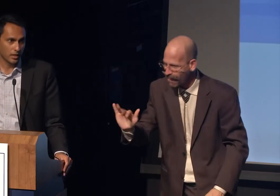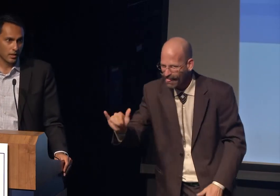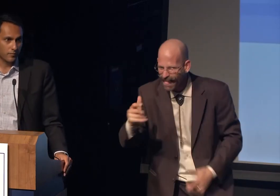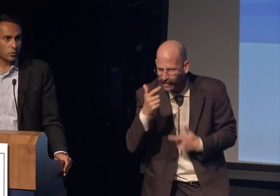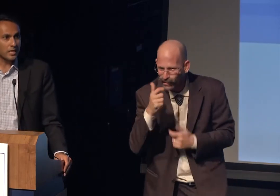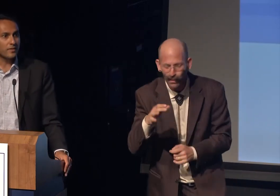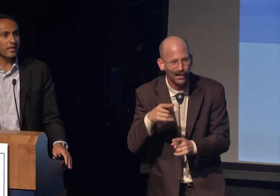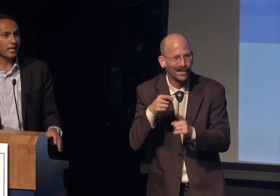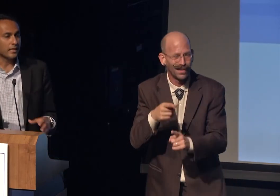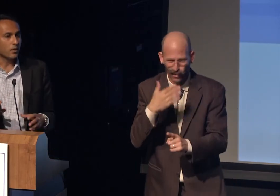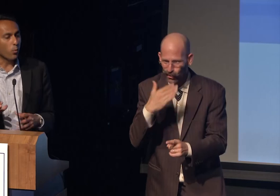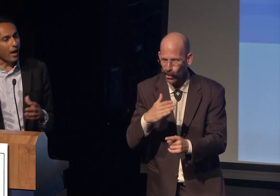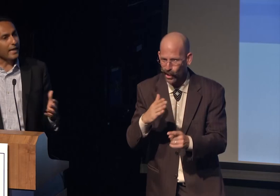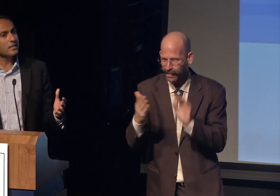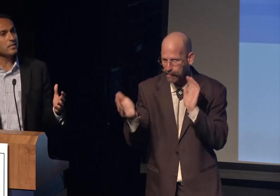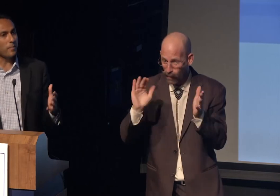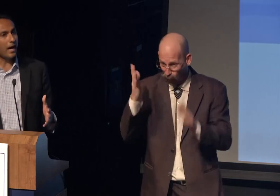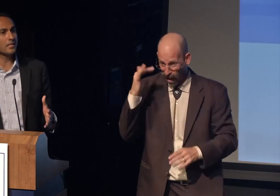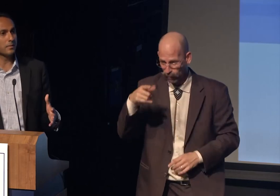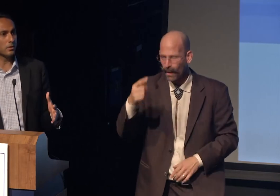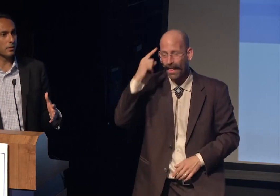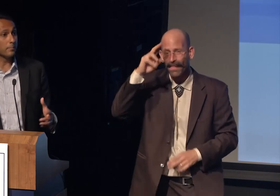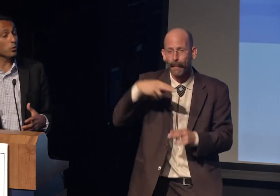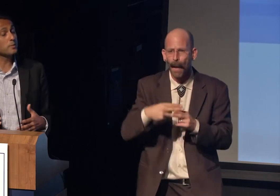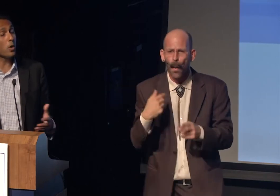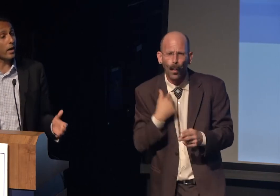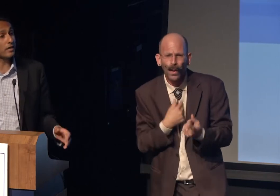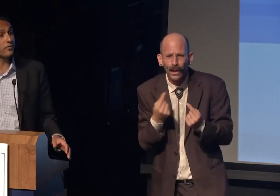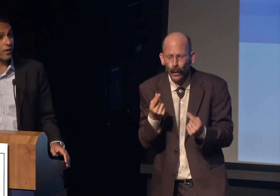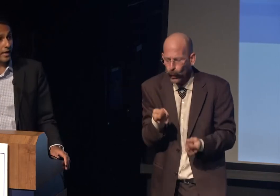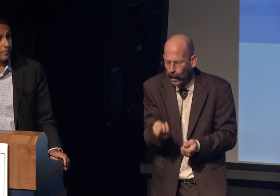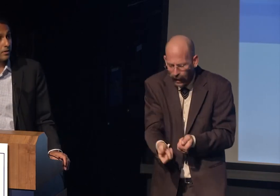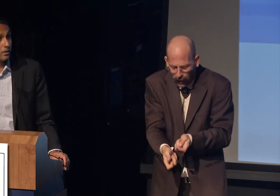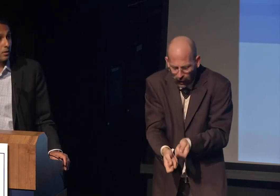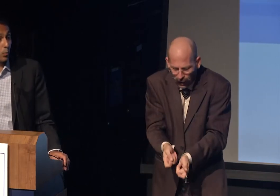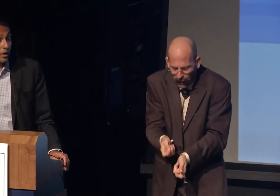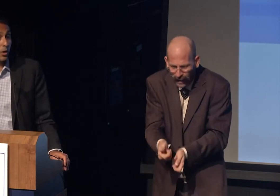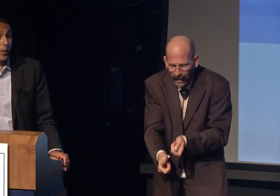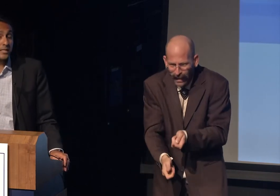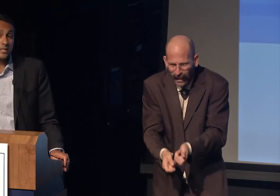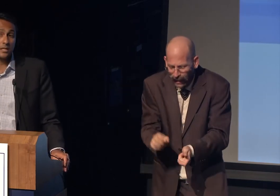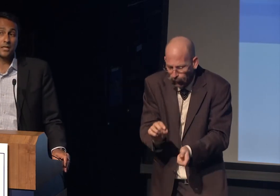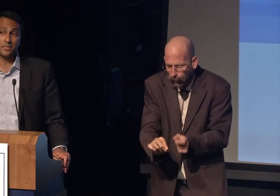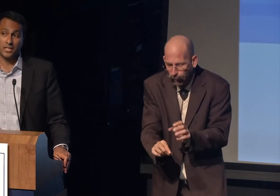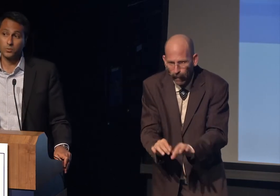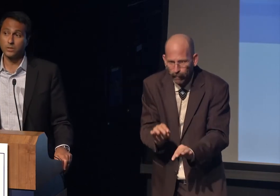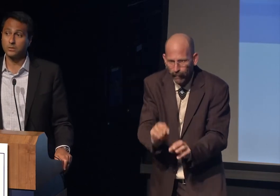If you think of it in the widest possible and most poetic frame, we're erecting a cathedral